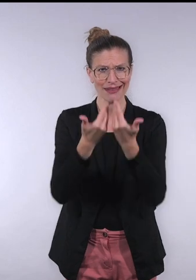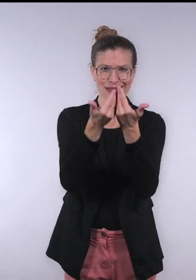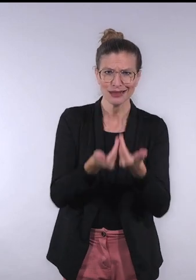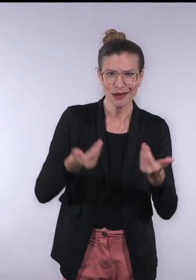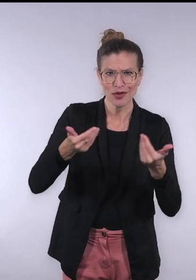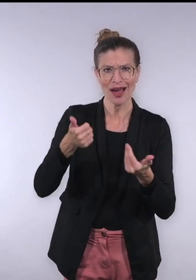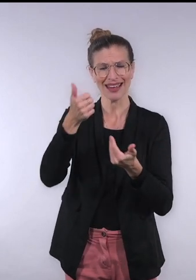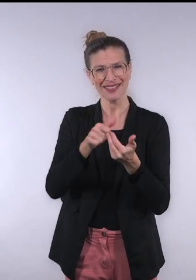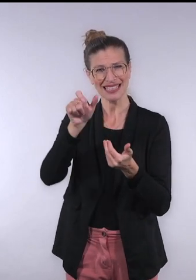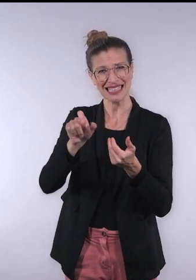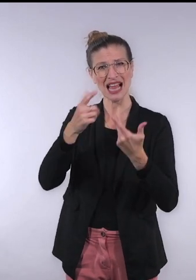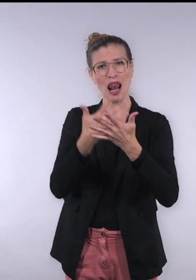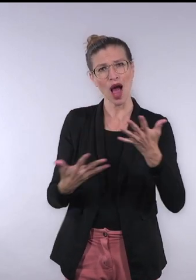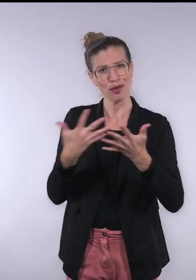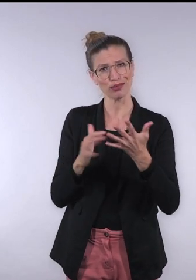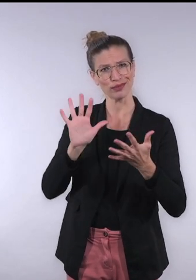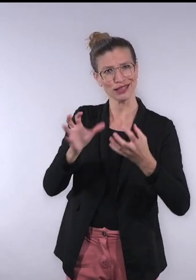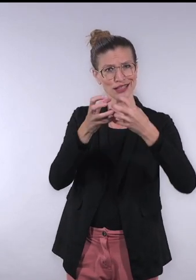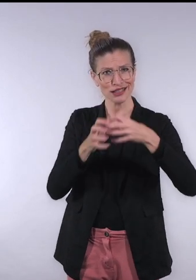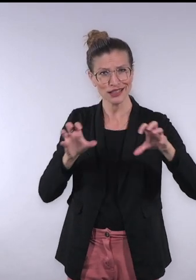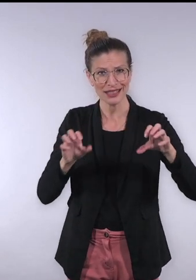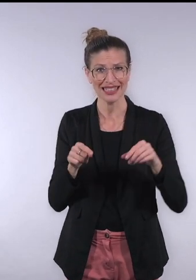separately for each sector language